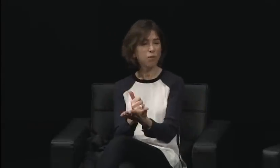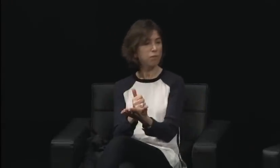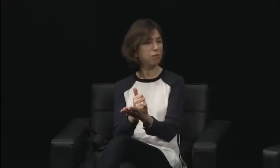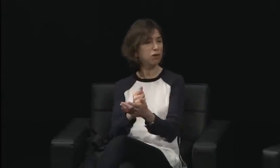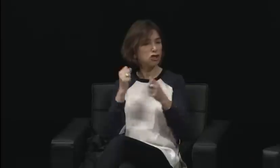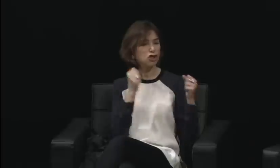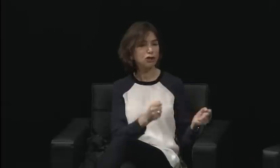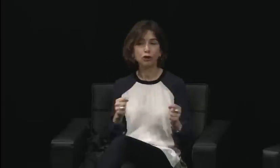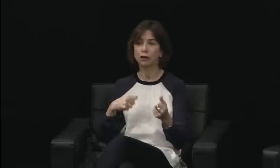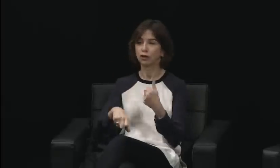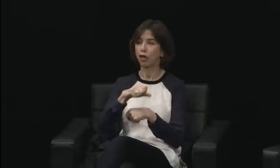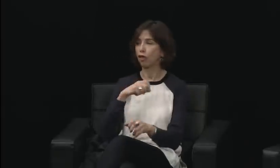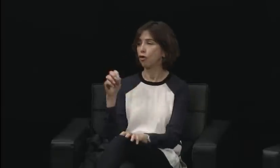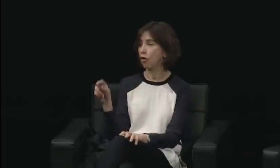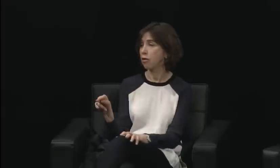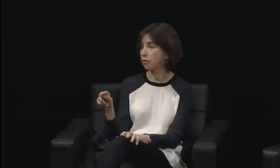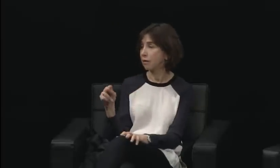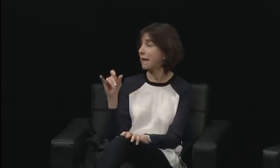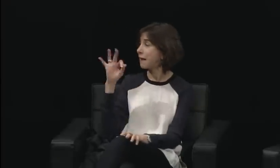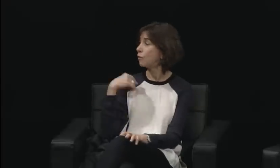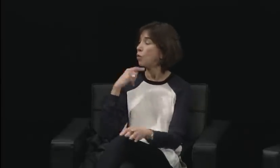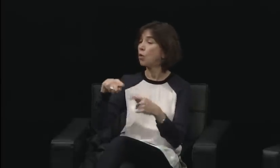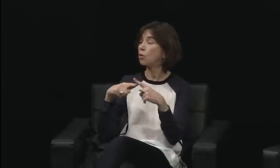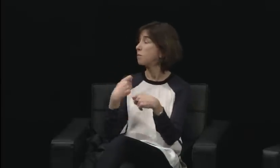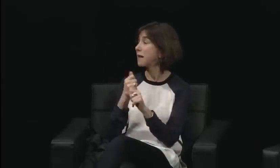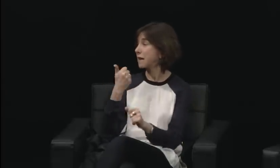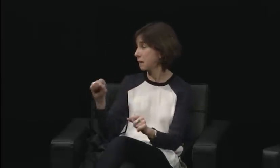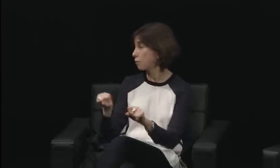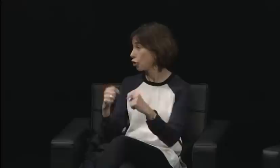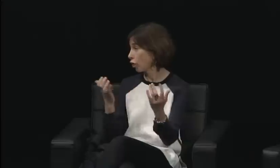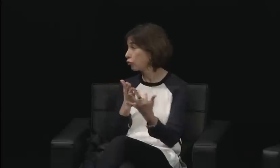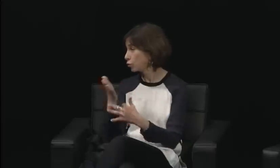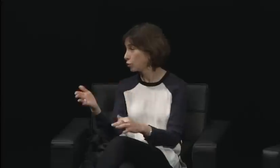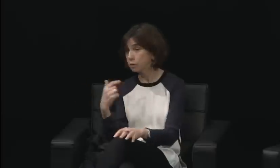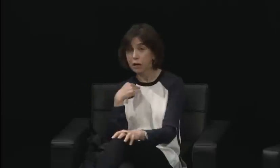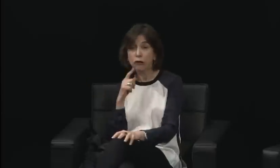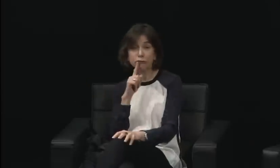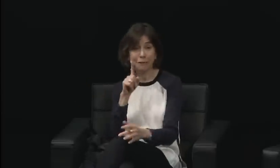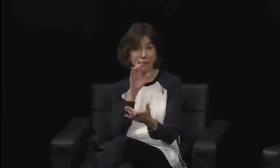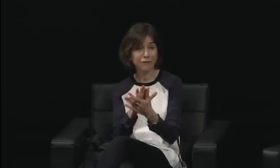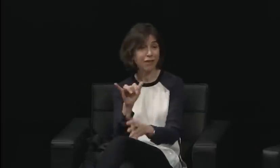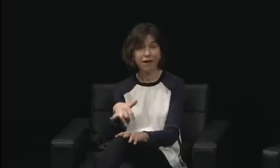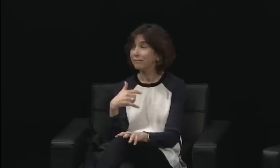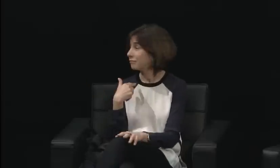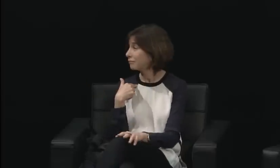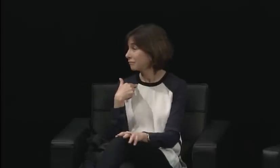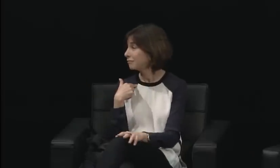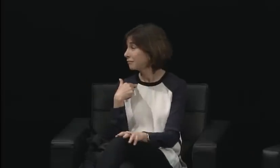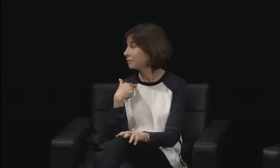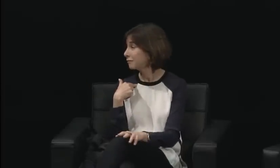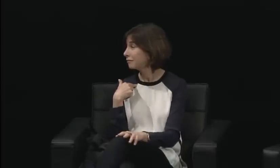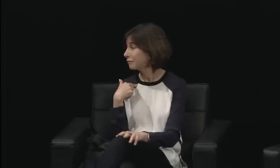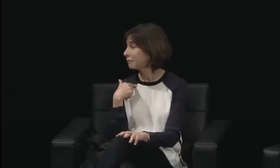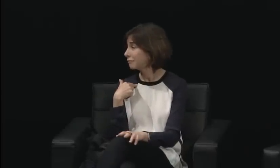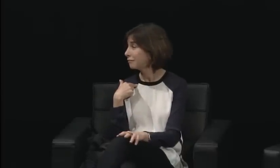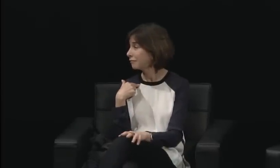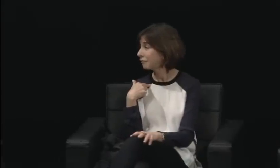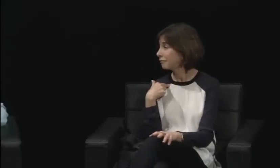a lot of women challenge that and change that. But there's still a lot to be done and there's a lot of us stuck in that comfort zone and there's a lot of consciousness building